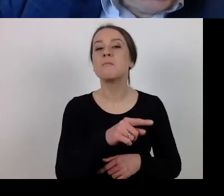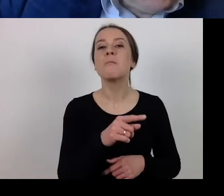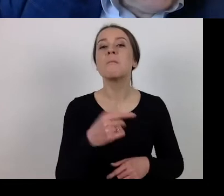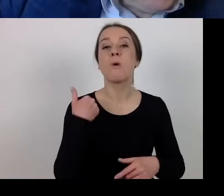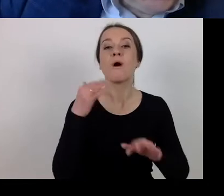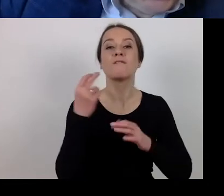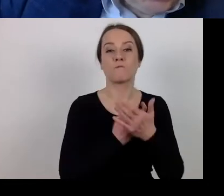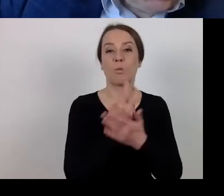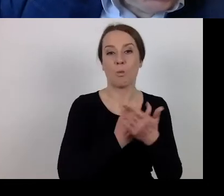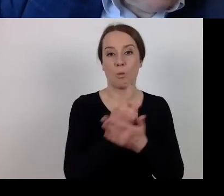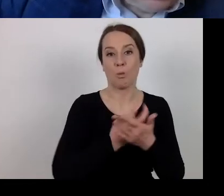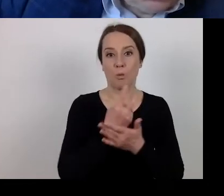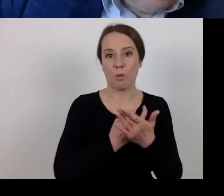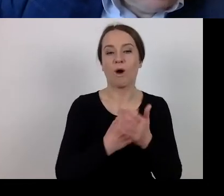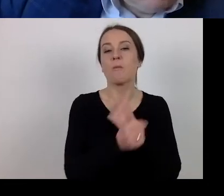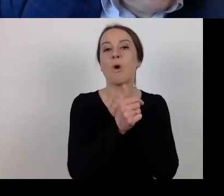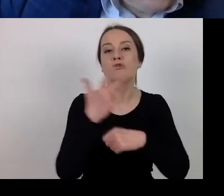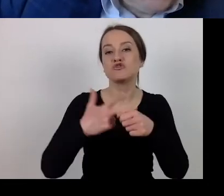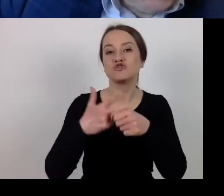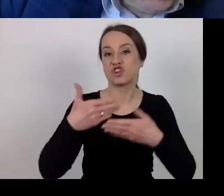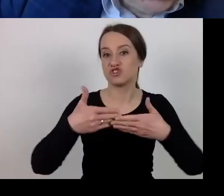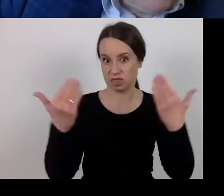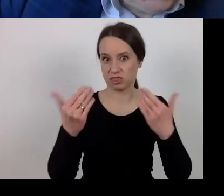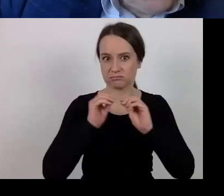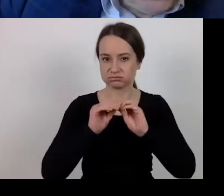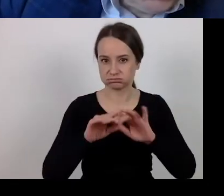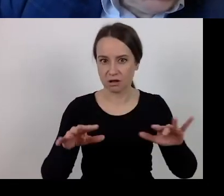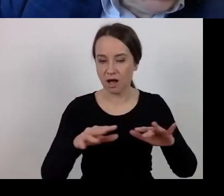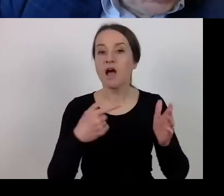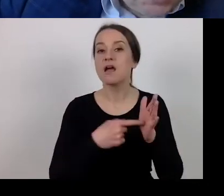in February or January. Practically speaking,